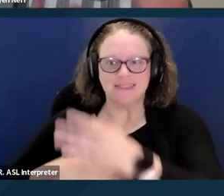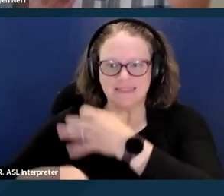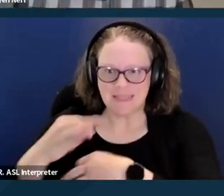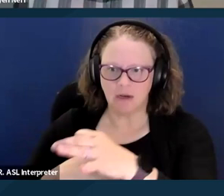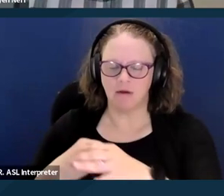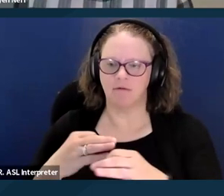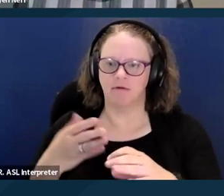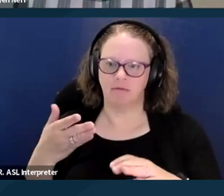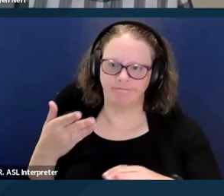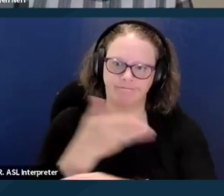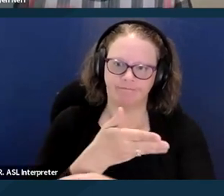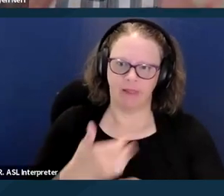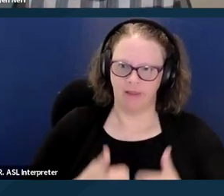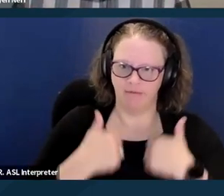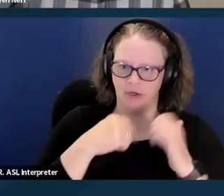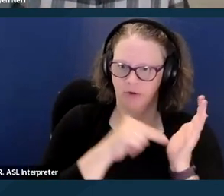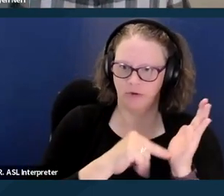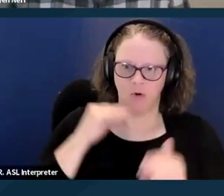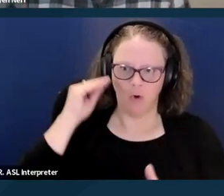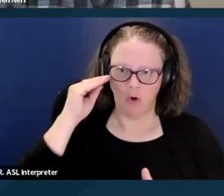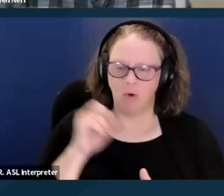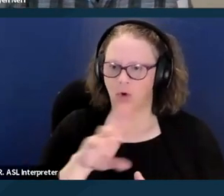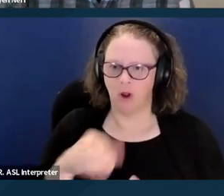or being in a hospital or other form of hospitalization.